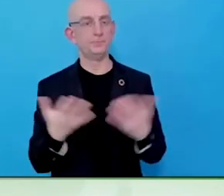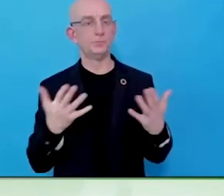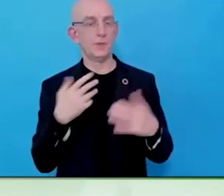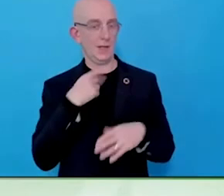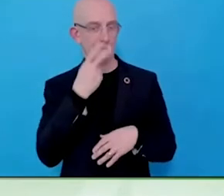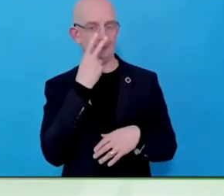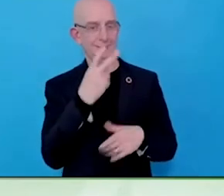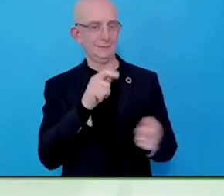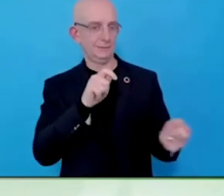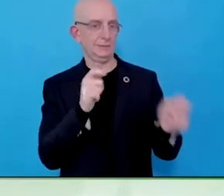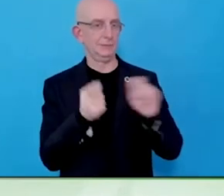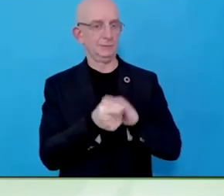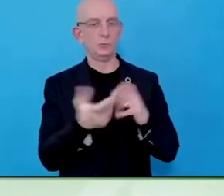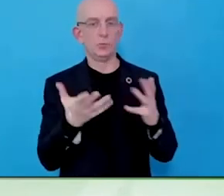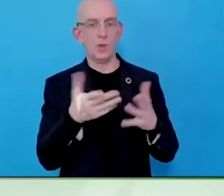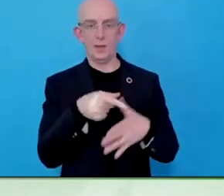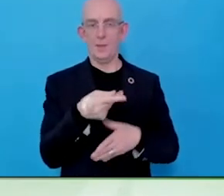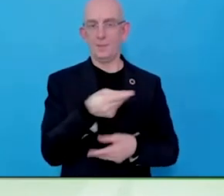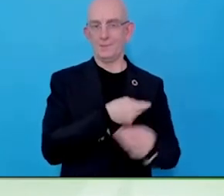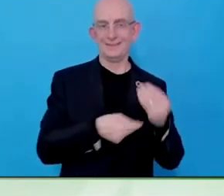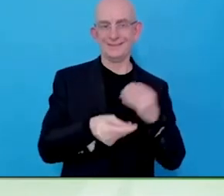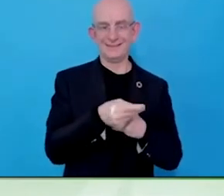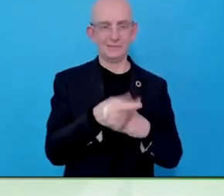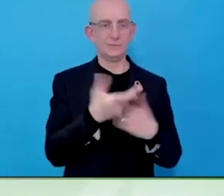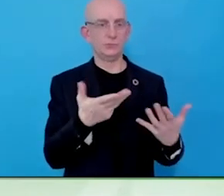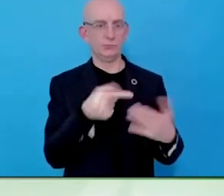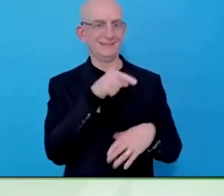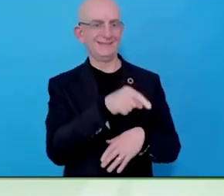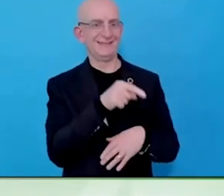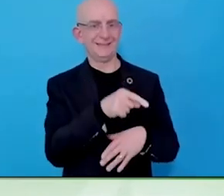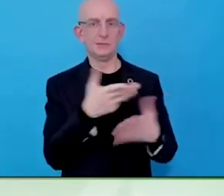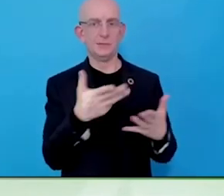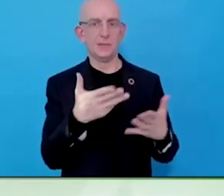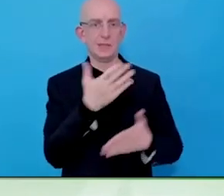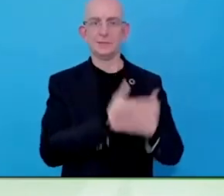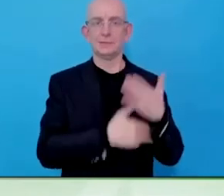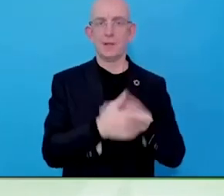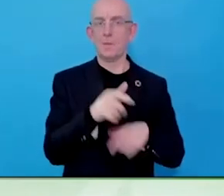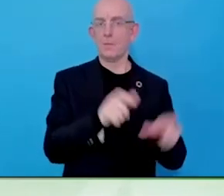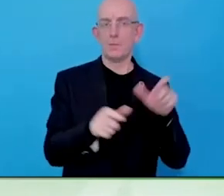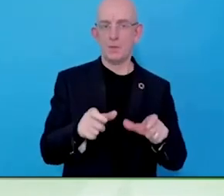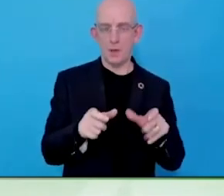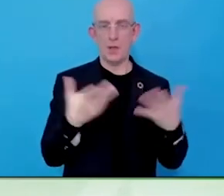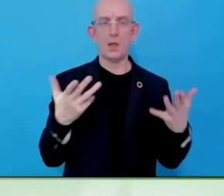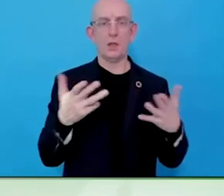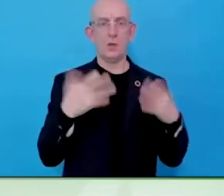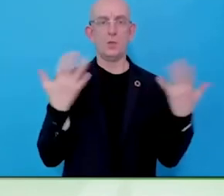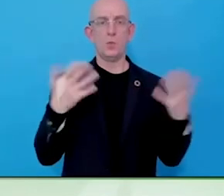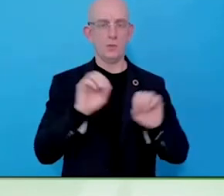It starts to break down assumptions, and of course, when you get that leader to lead the conversation going internally,